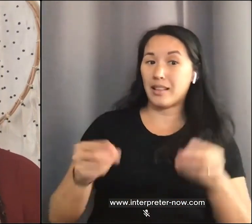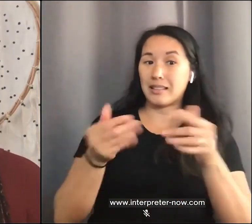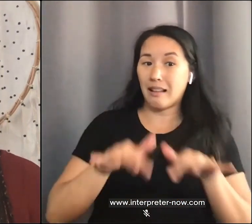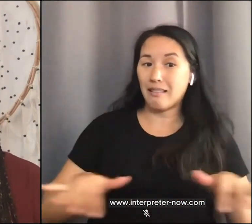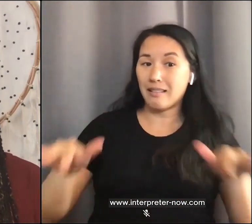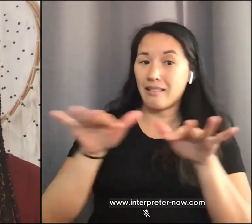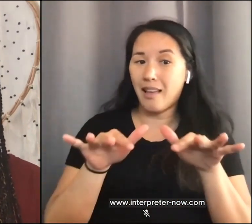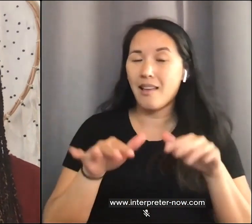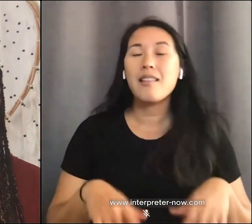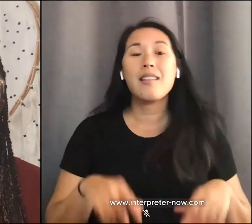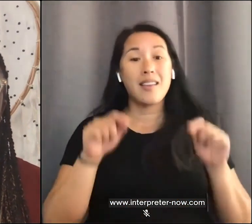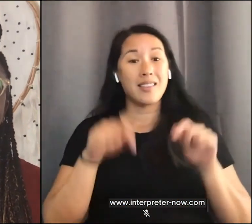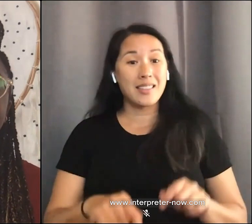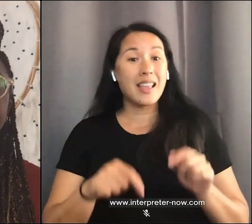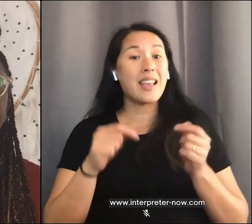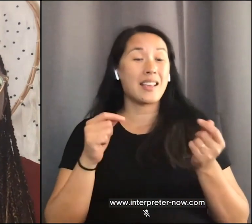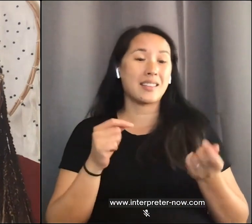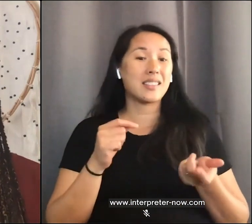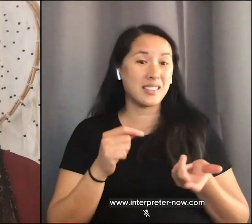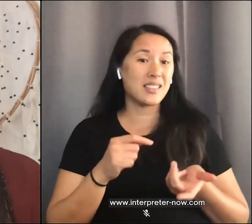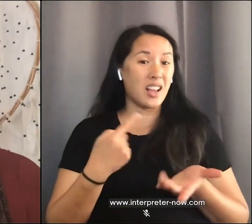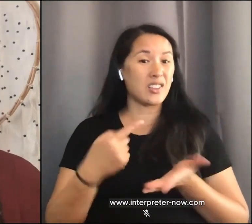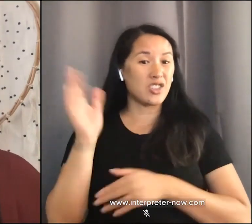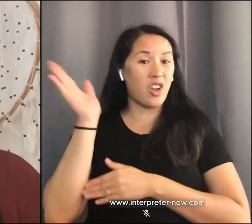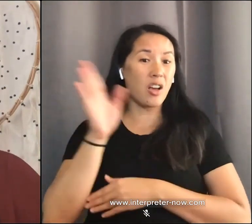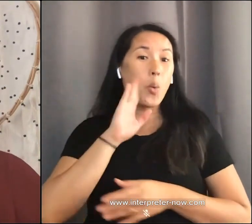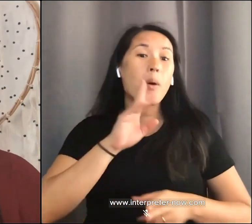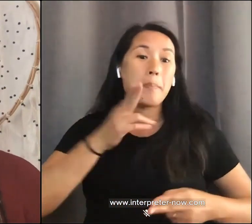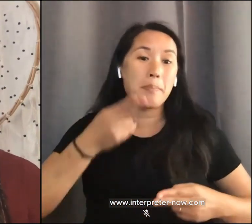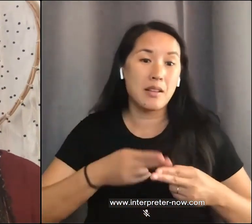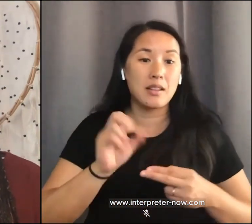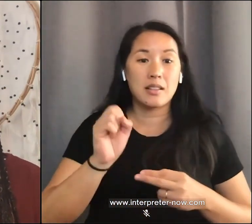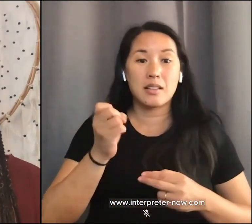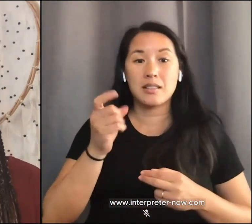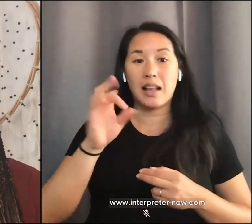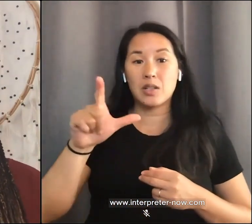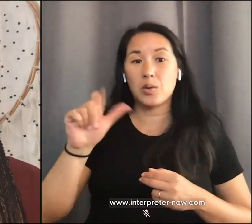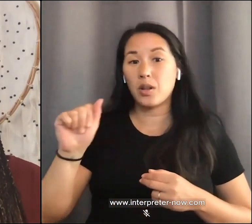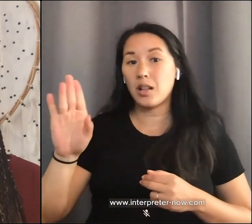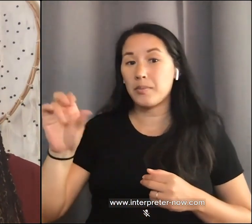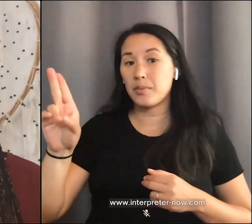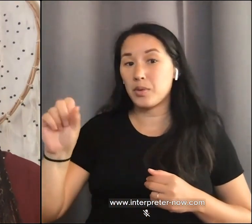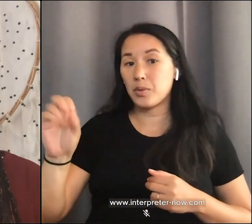of sexual abuse. You may hear the construction in the background, that just seems to be a